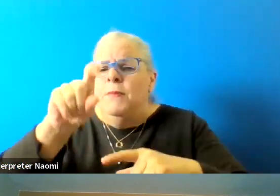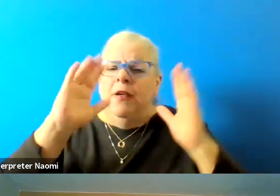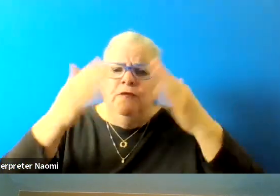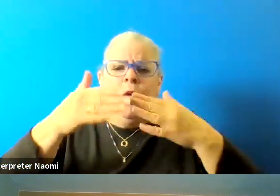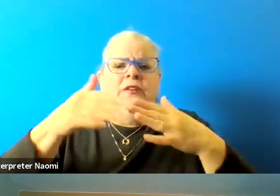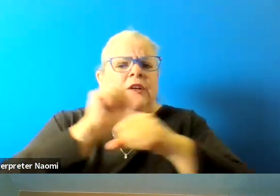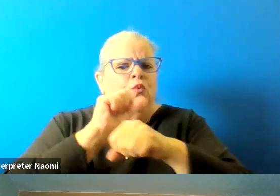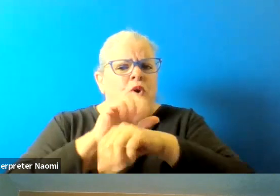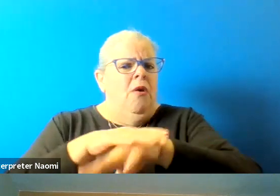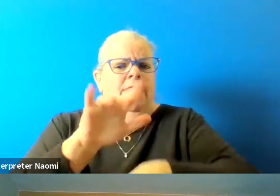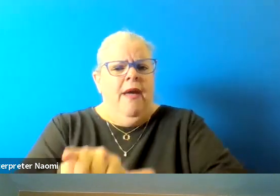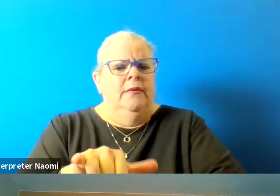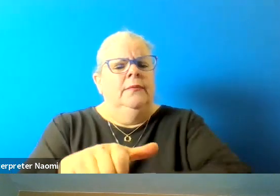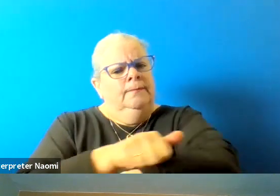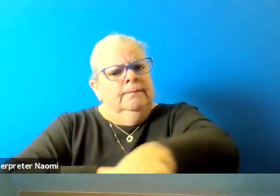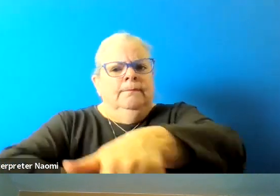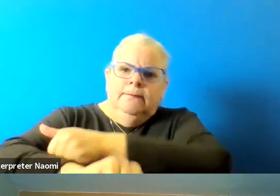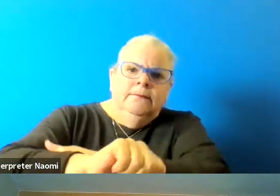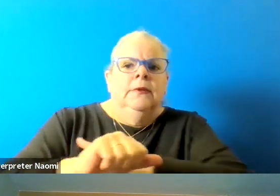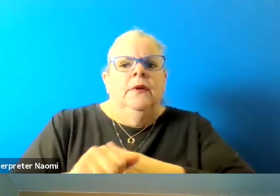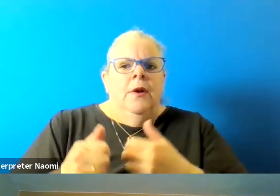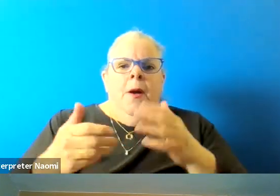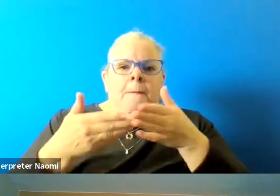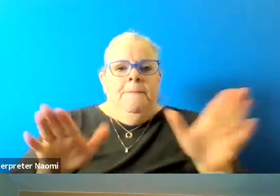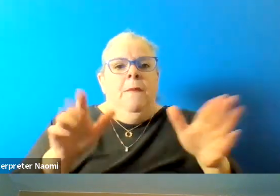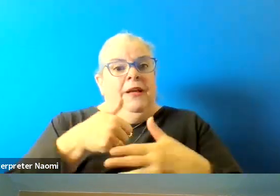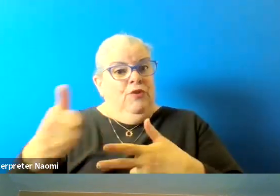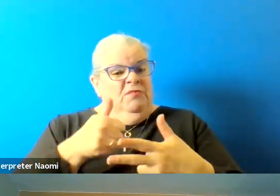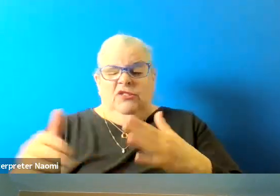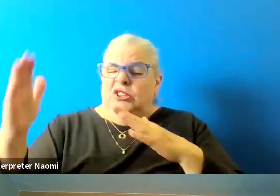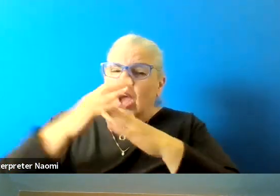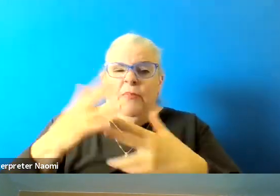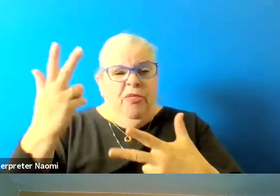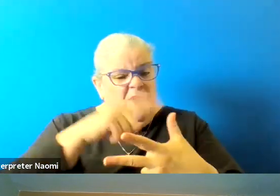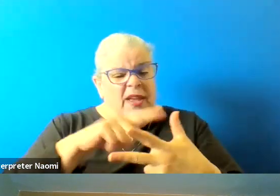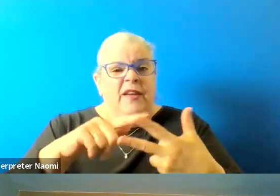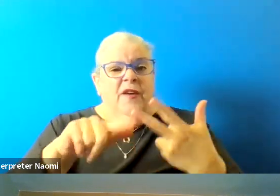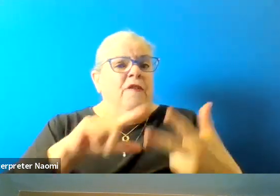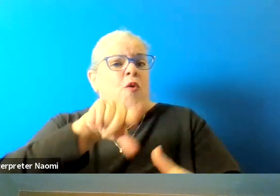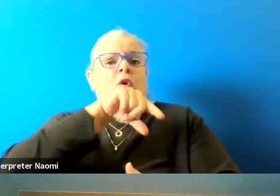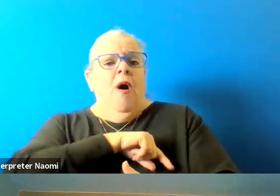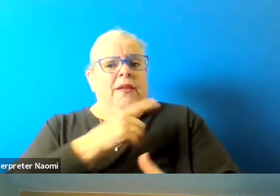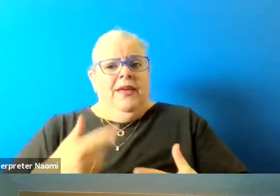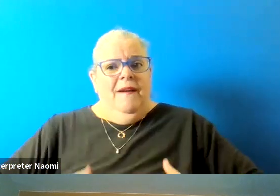Public transportation is one of the big three to a quality of life for the citizens of the city.